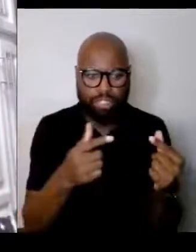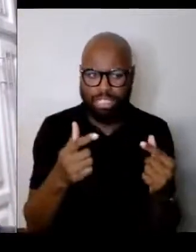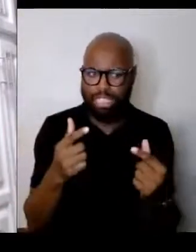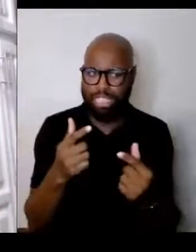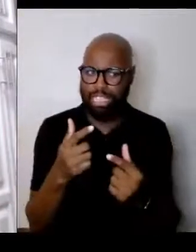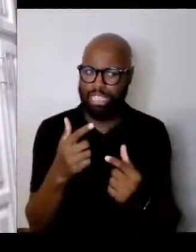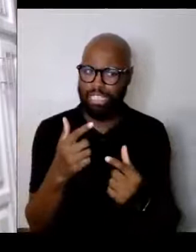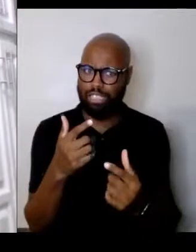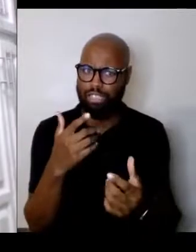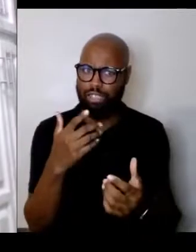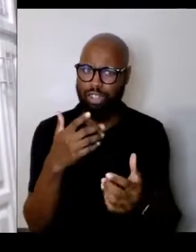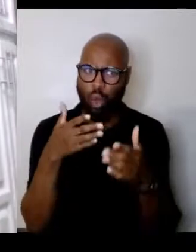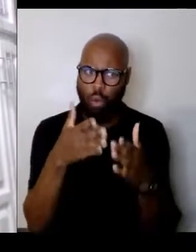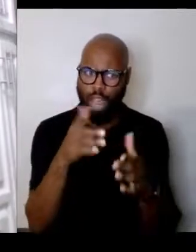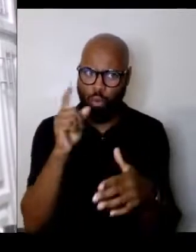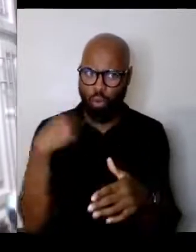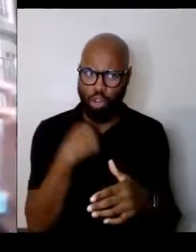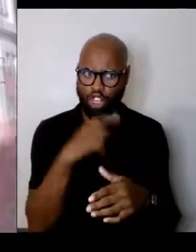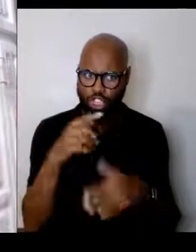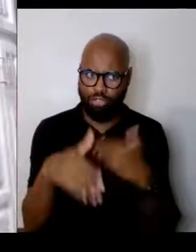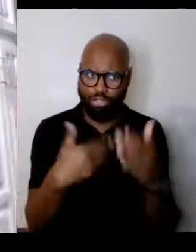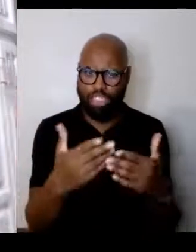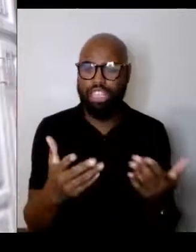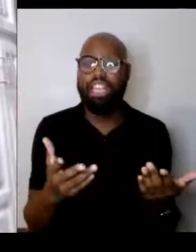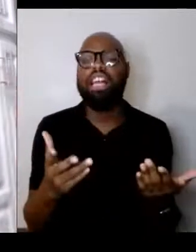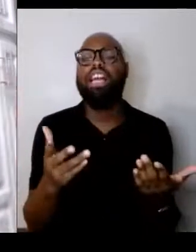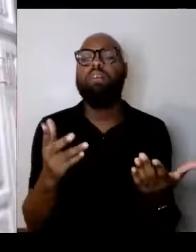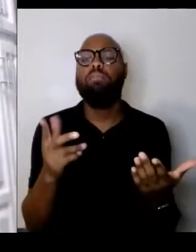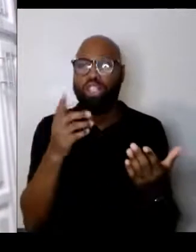and not all Germans were Nazis and all of that.